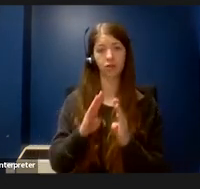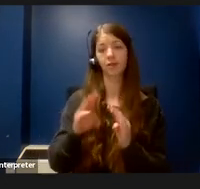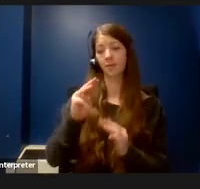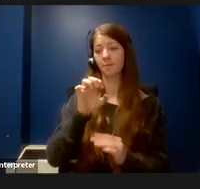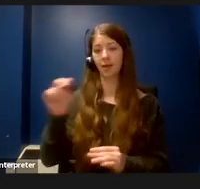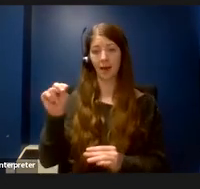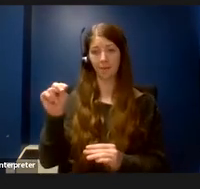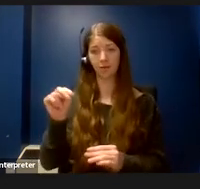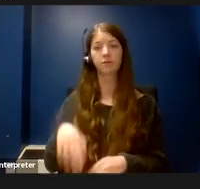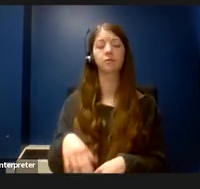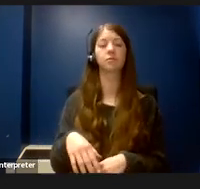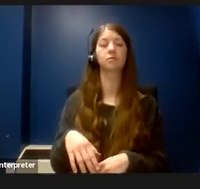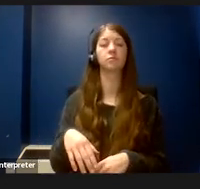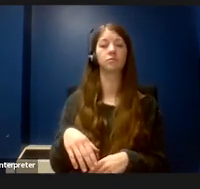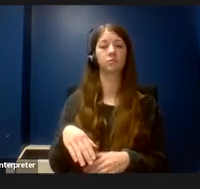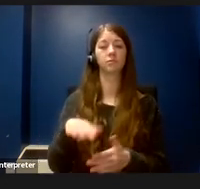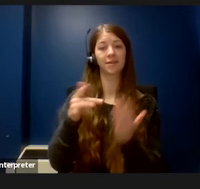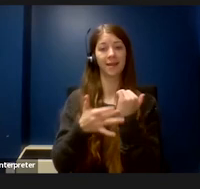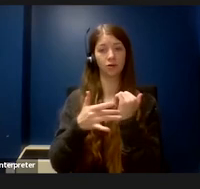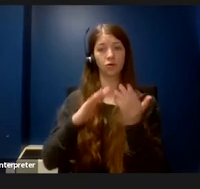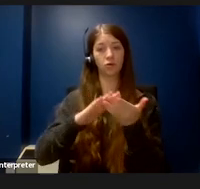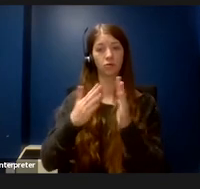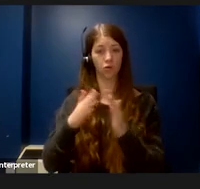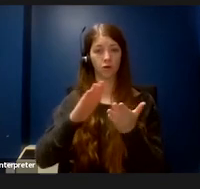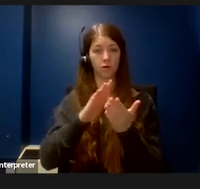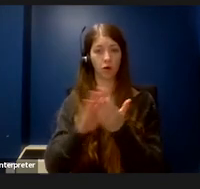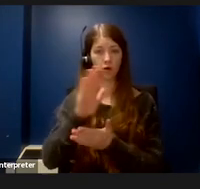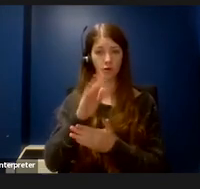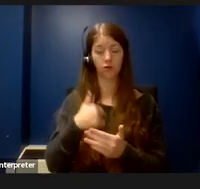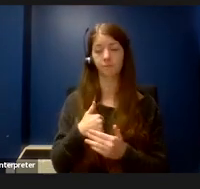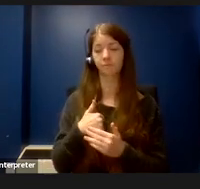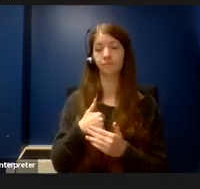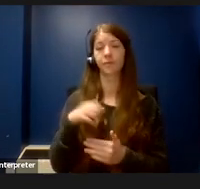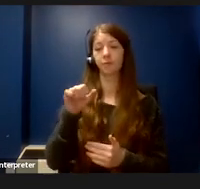I amCo-PI for a STEM mentorship program at Minneapolis College.